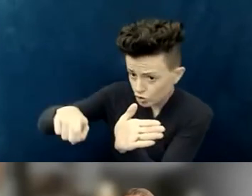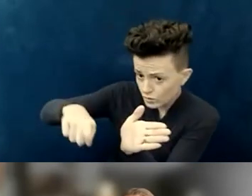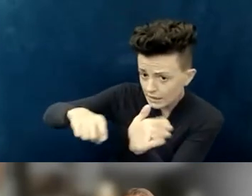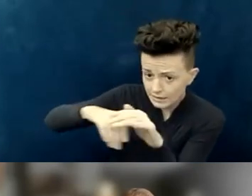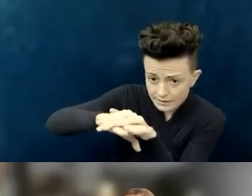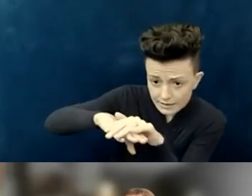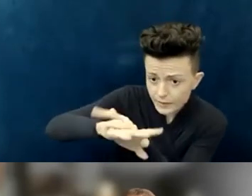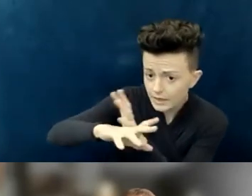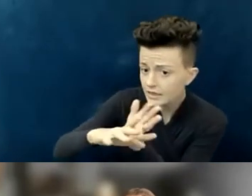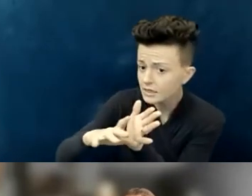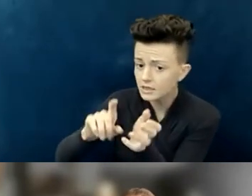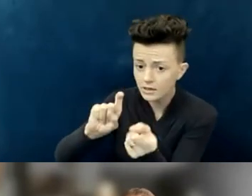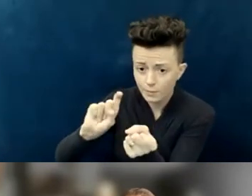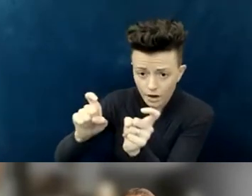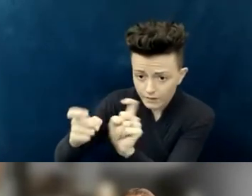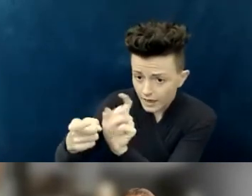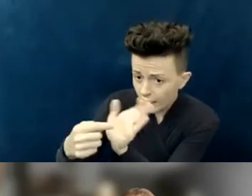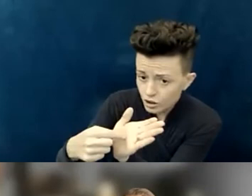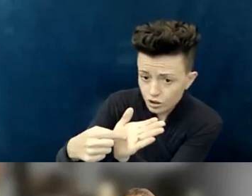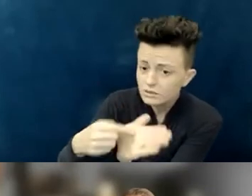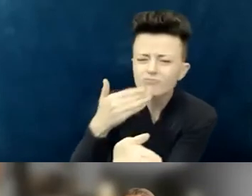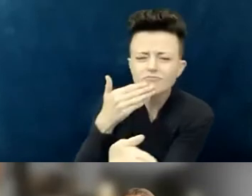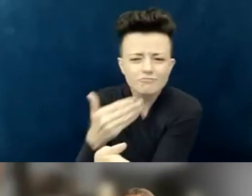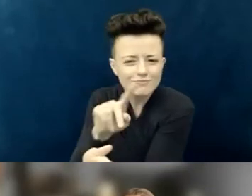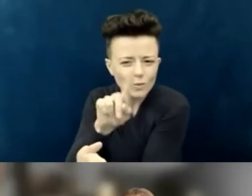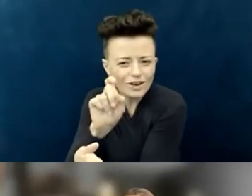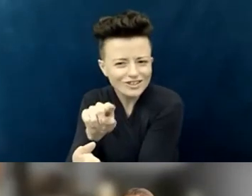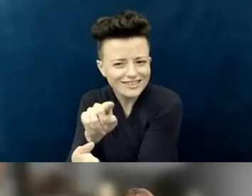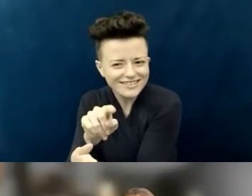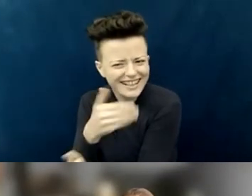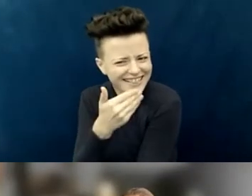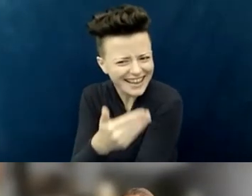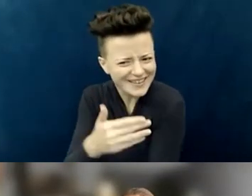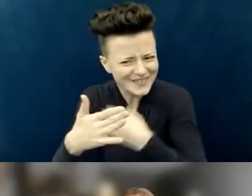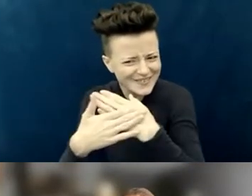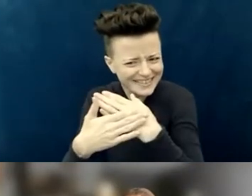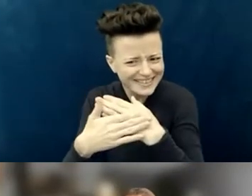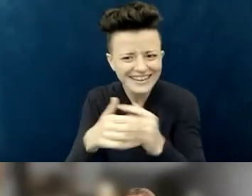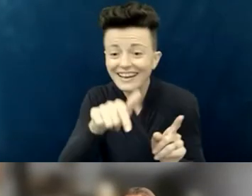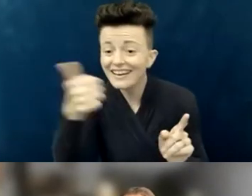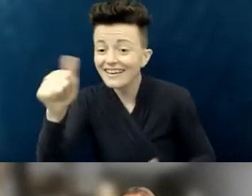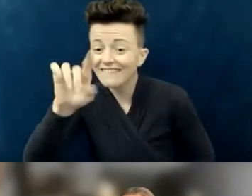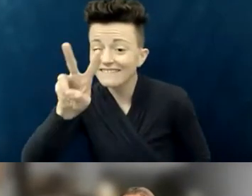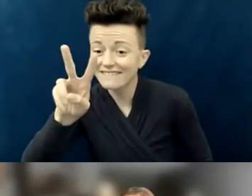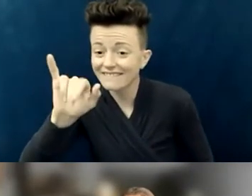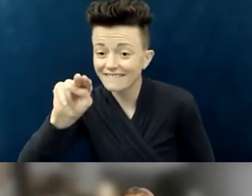"do you need?" That feels like a great, easy, approachable next step; thank you. Vinnie, and then Judy. Go ahead, Vinnie.